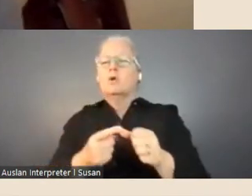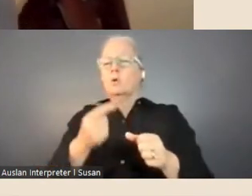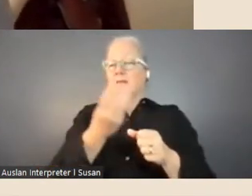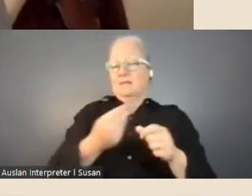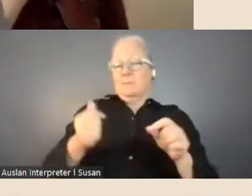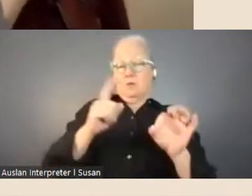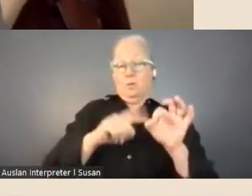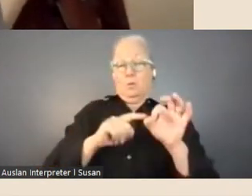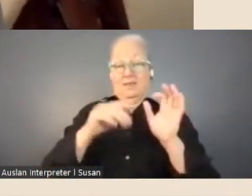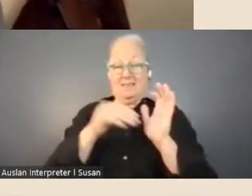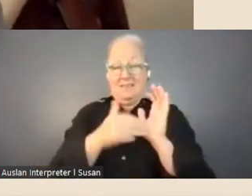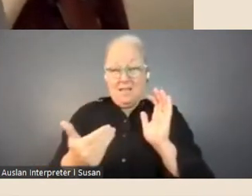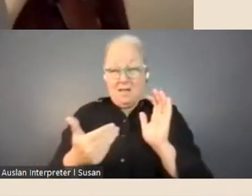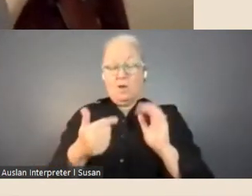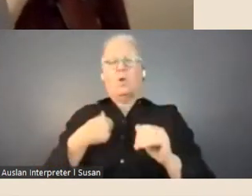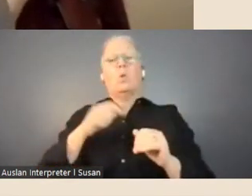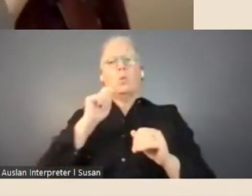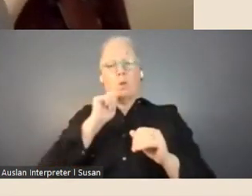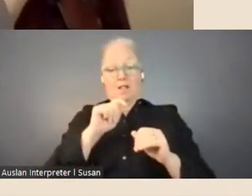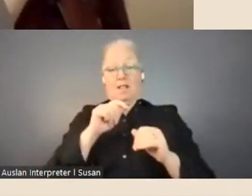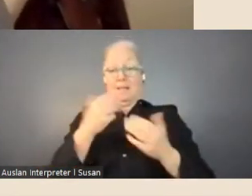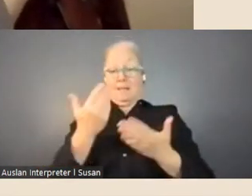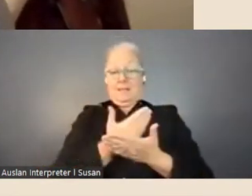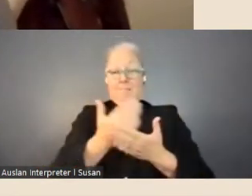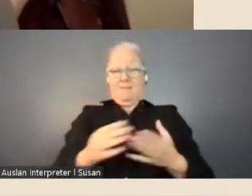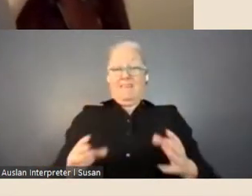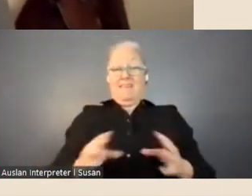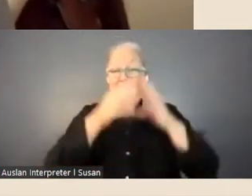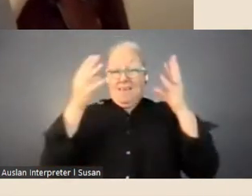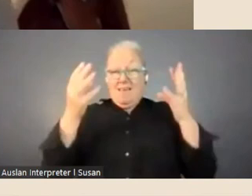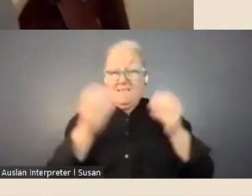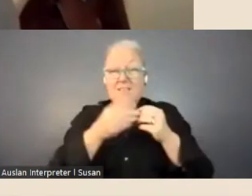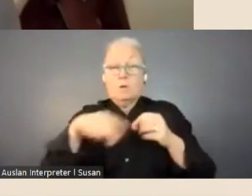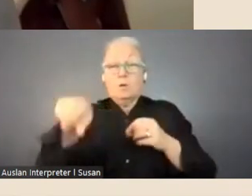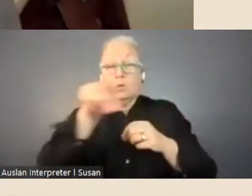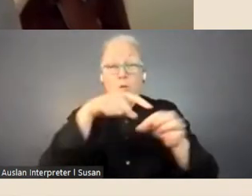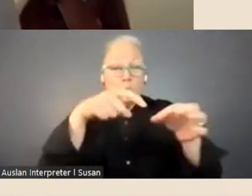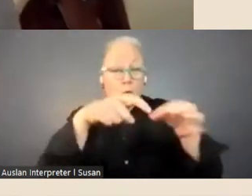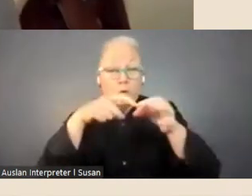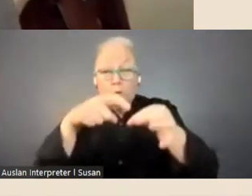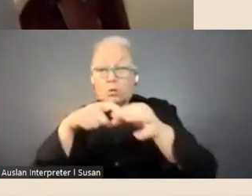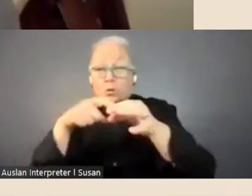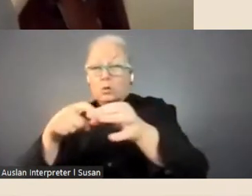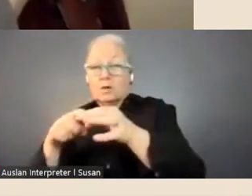we'll capture everything that's been asked tonight and we'll provide follow-up information.